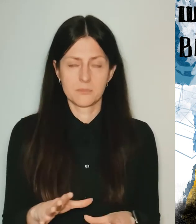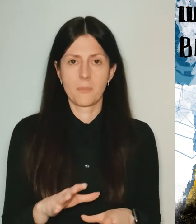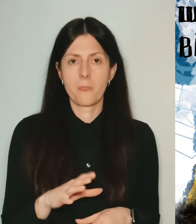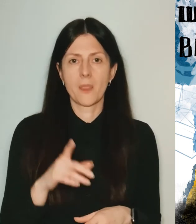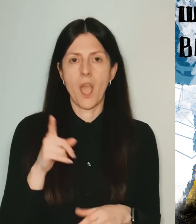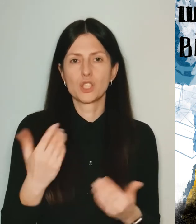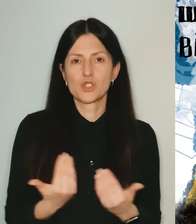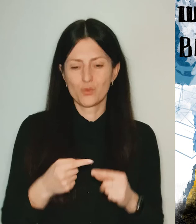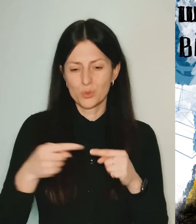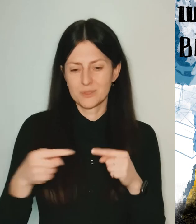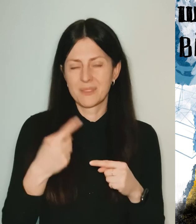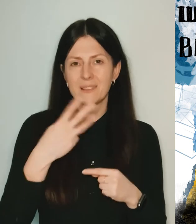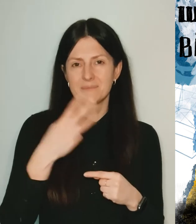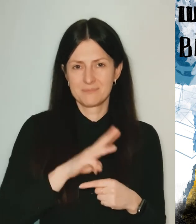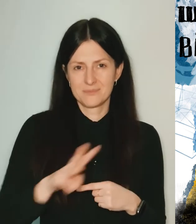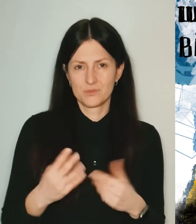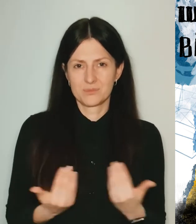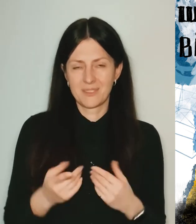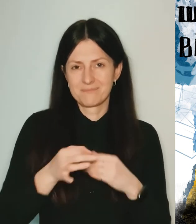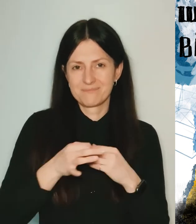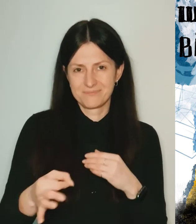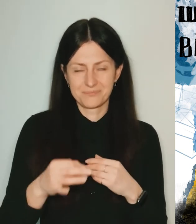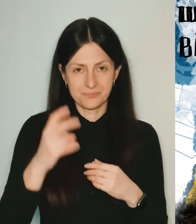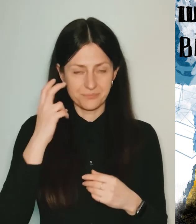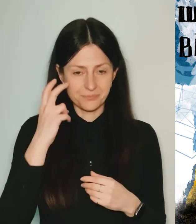My parents live half an hour ride from my place, in suburb.